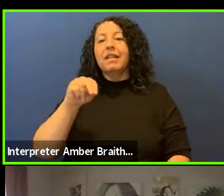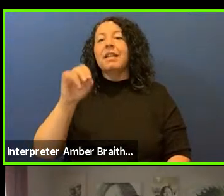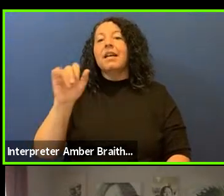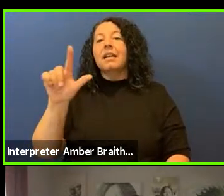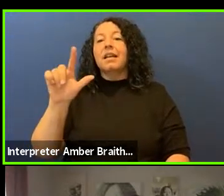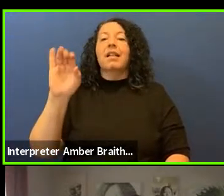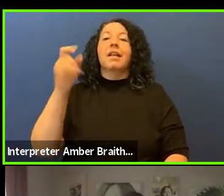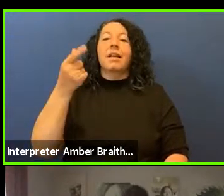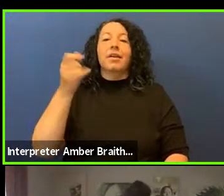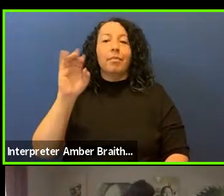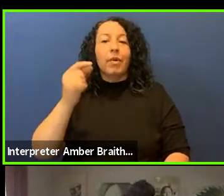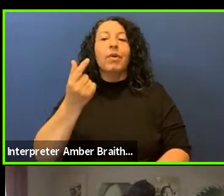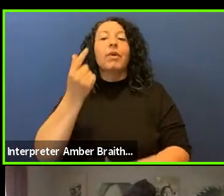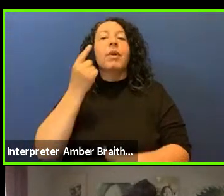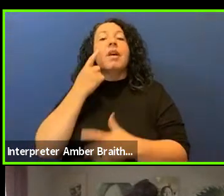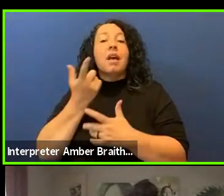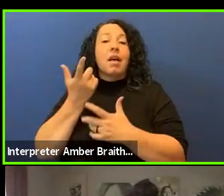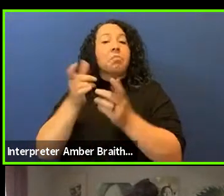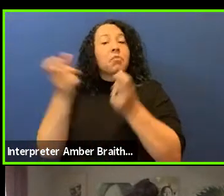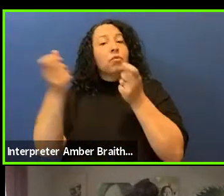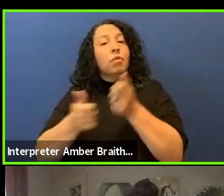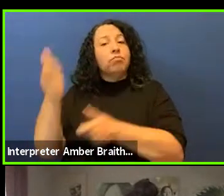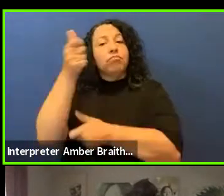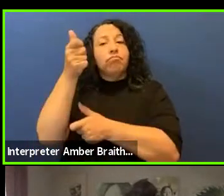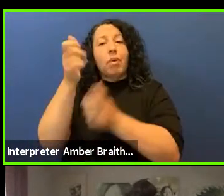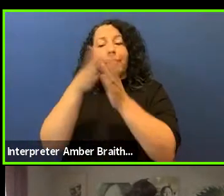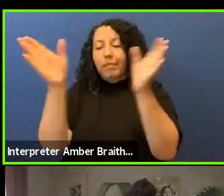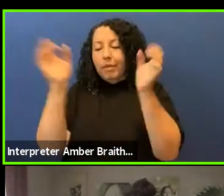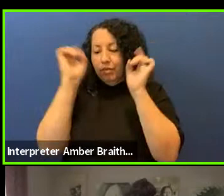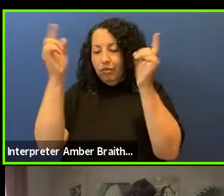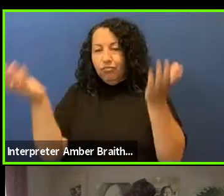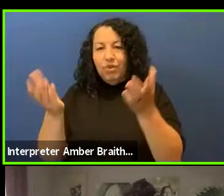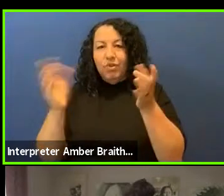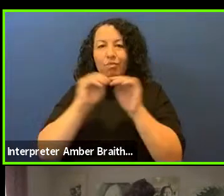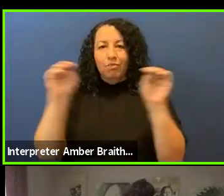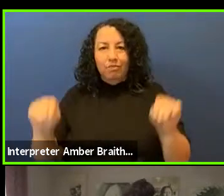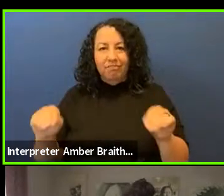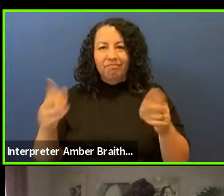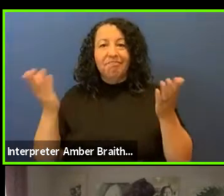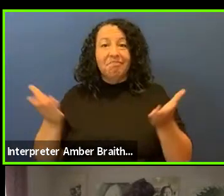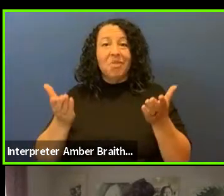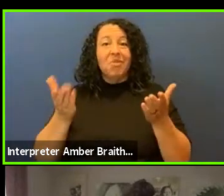Public Engagement at the museum. On behalf of the museum, I wish to share